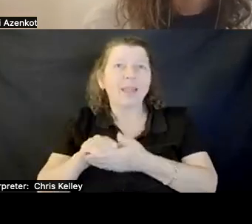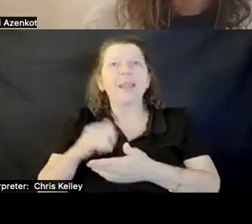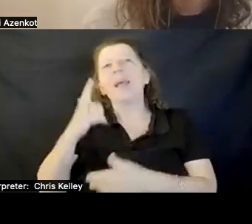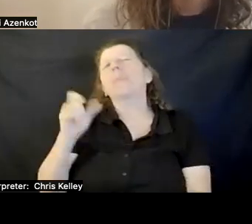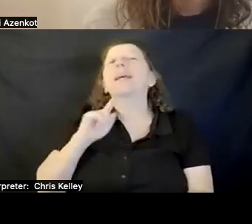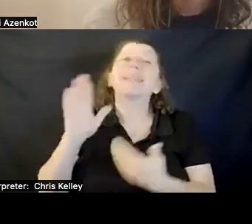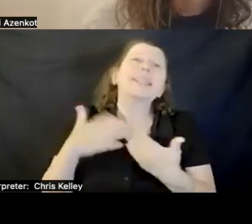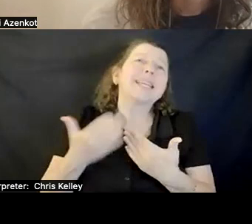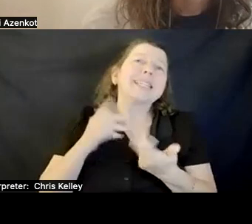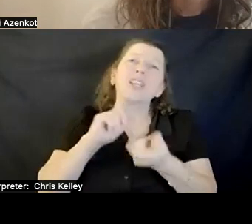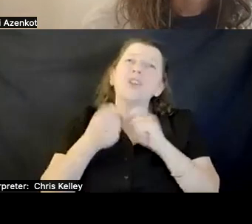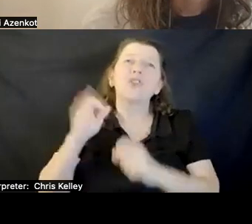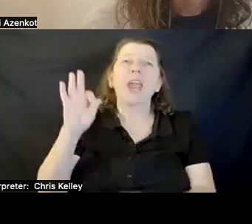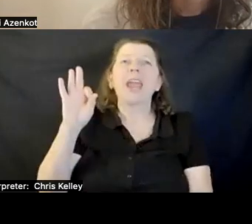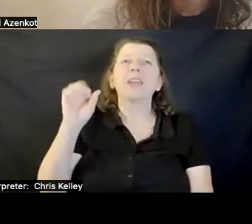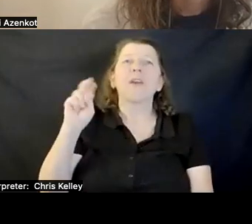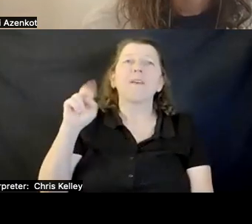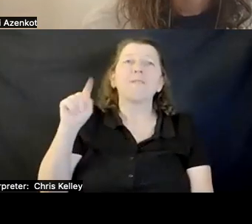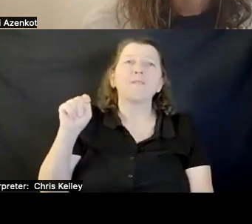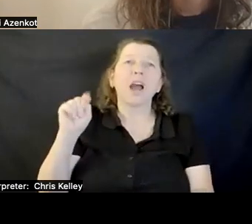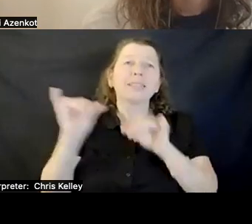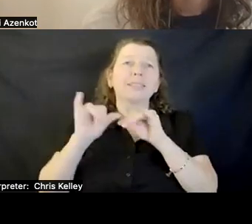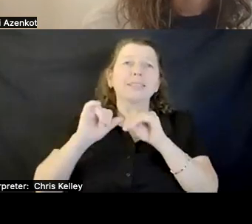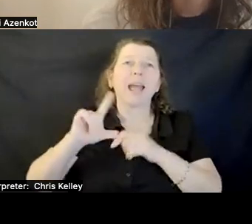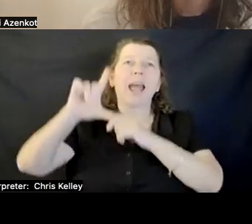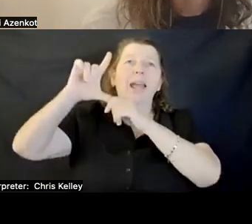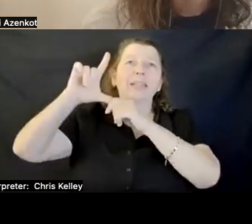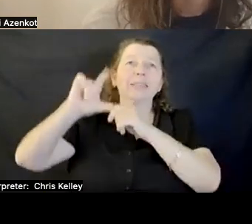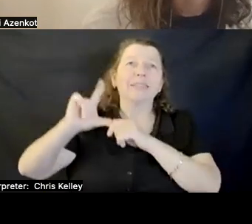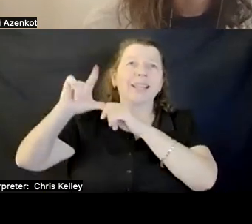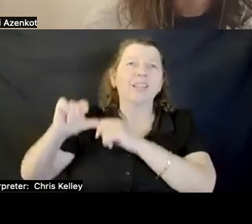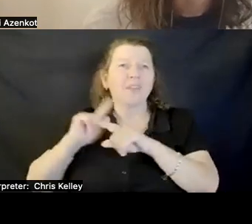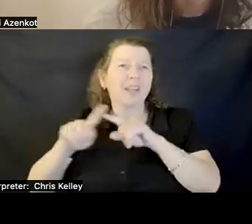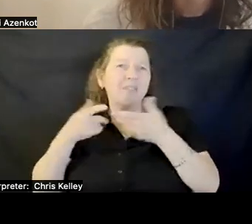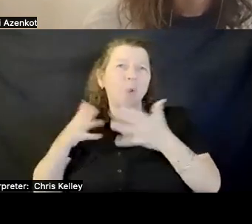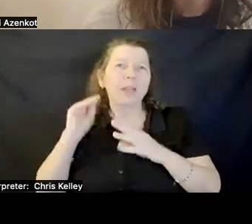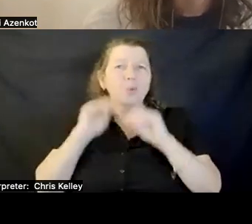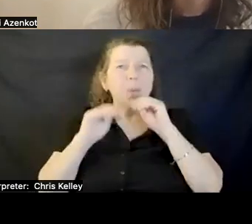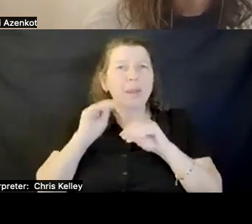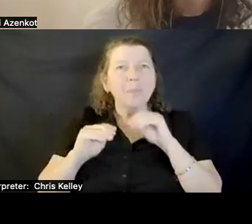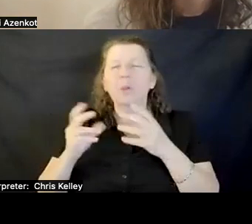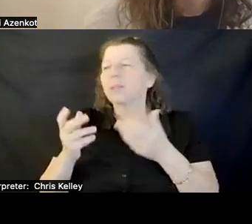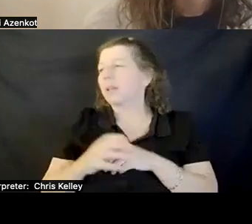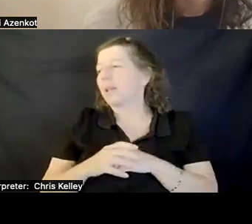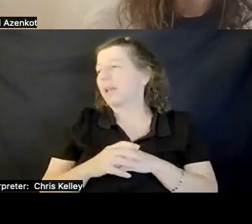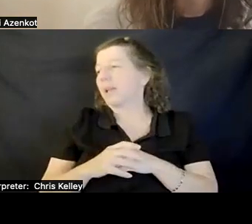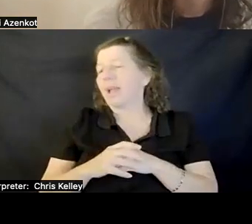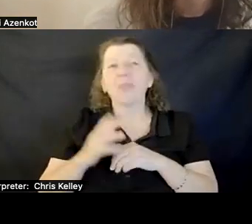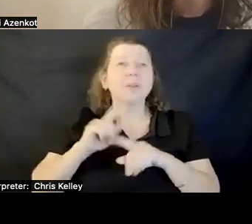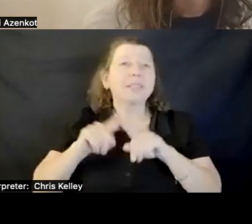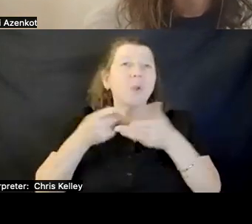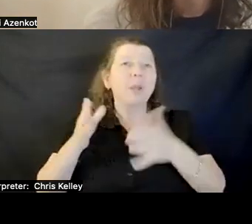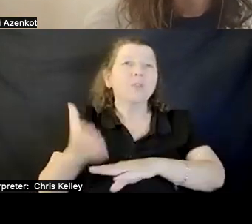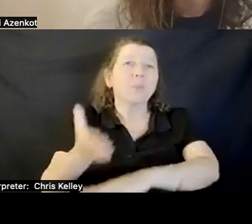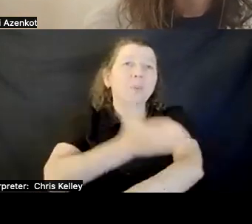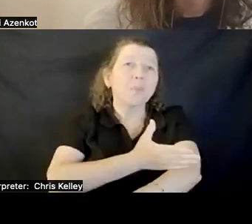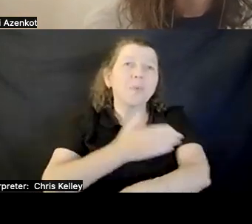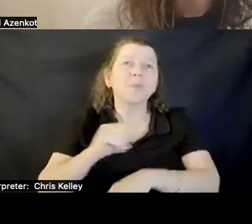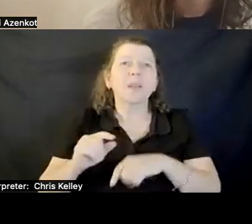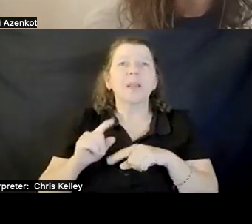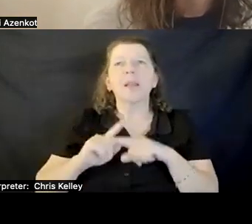THE FONT SIZE. YOU CAN HAVE A DIFFERENT WAY OF INPUTTING IT . OUR PRODUCES CAPTION AND THE DESIGN